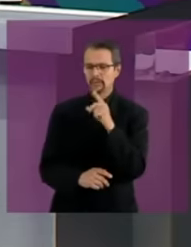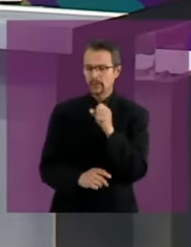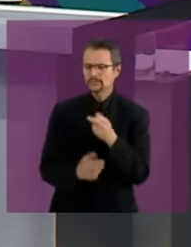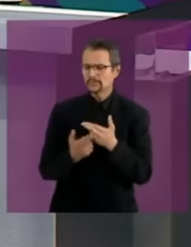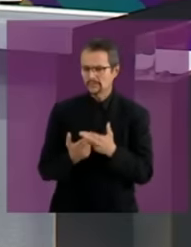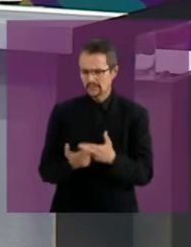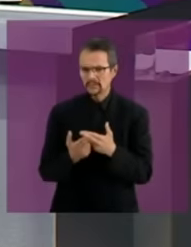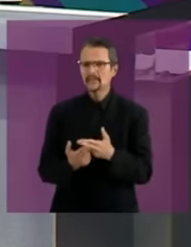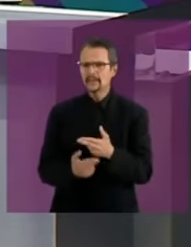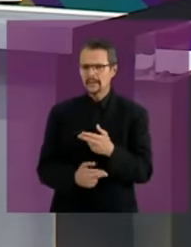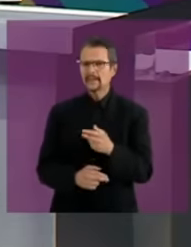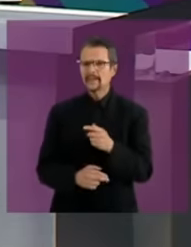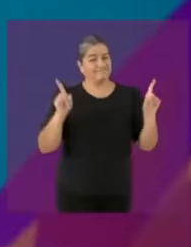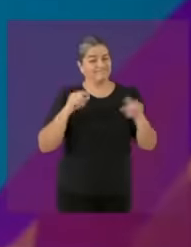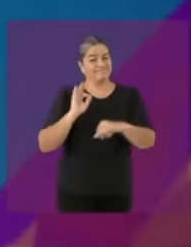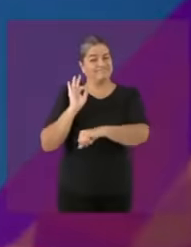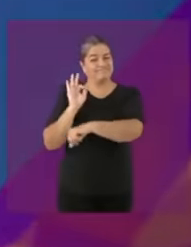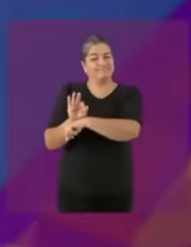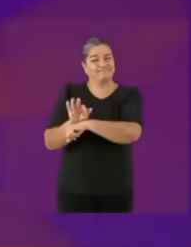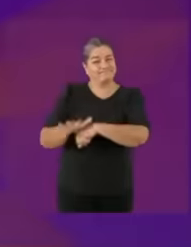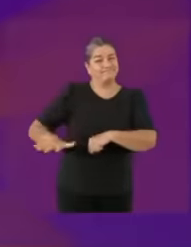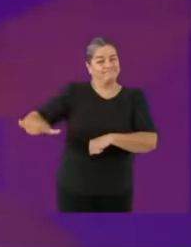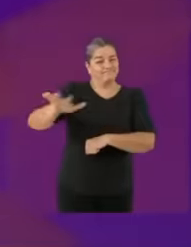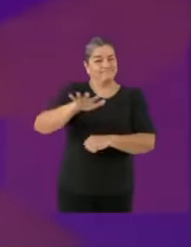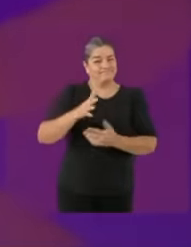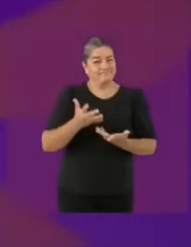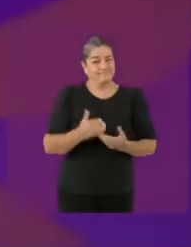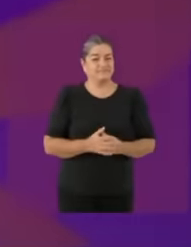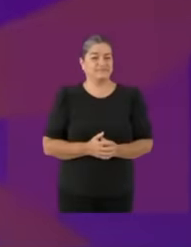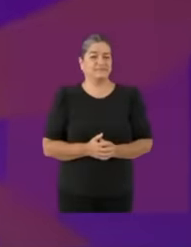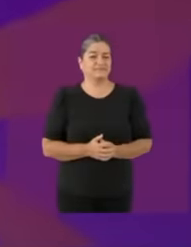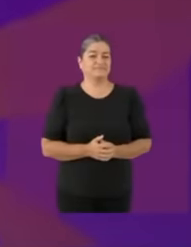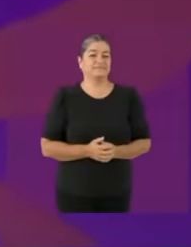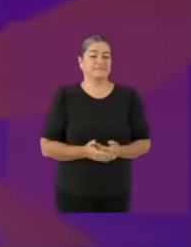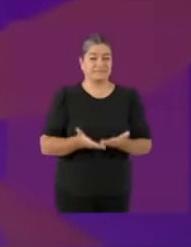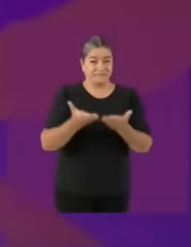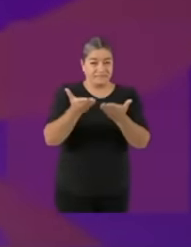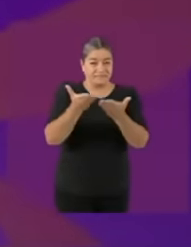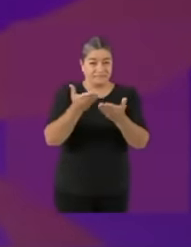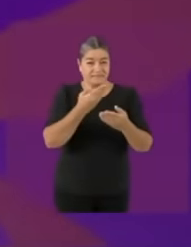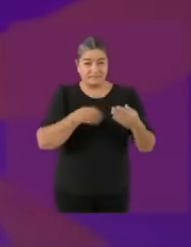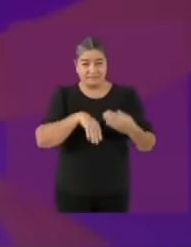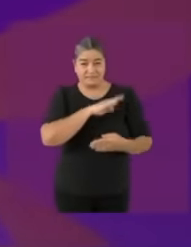left. Jorge is now starting the time bag. The truth is, yes, we have each one